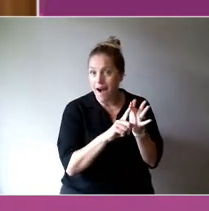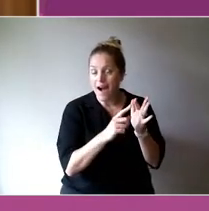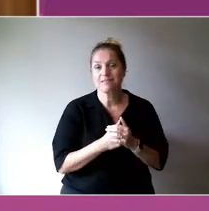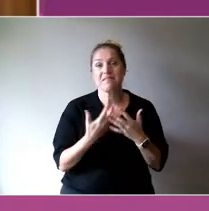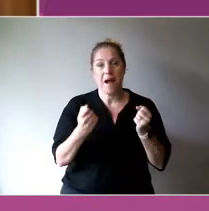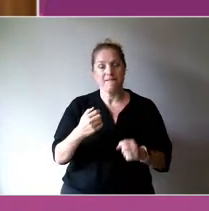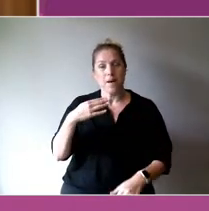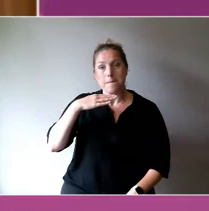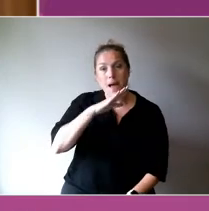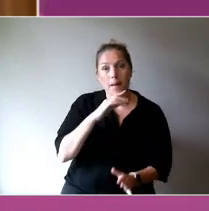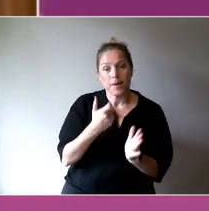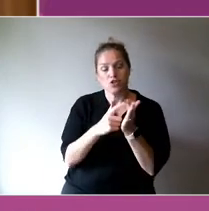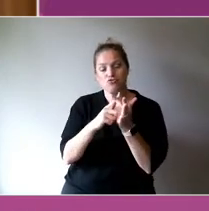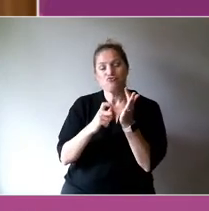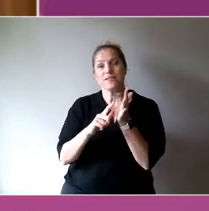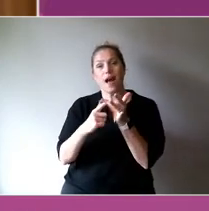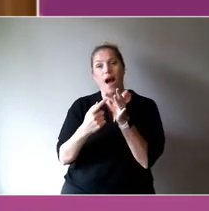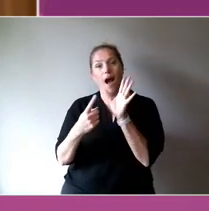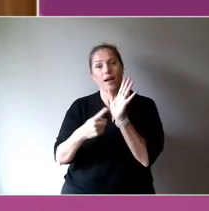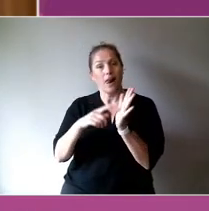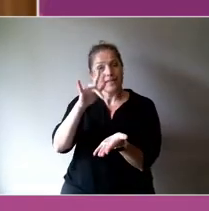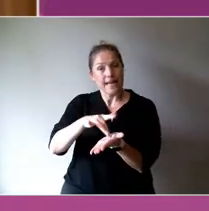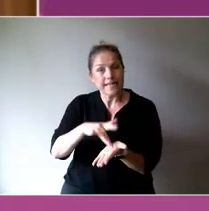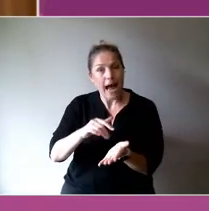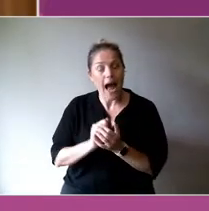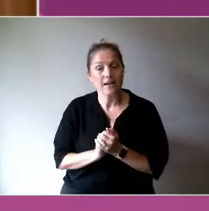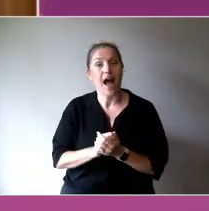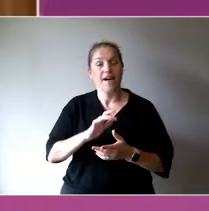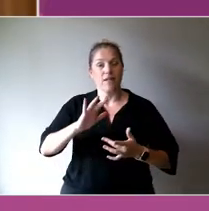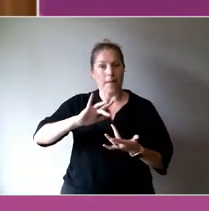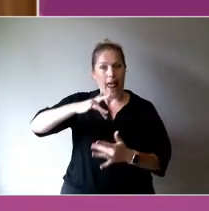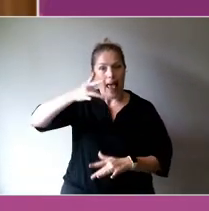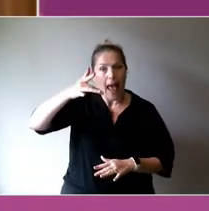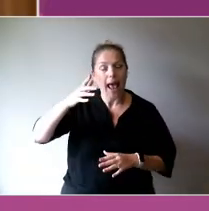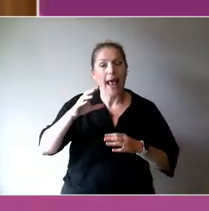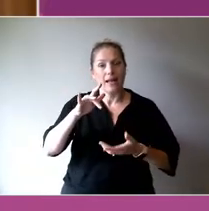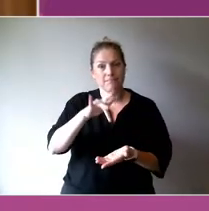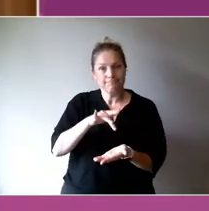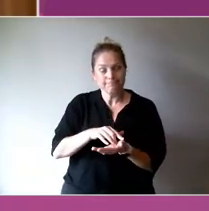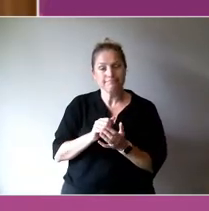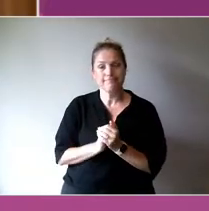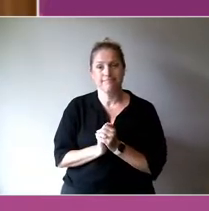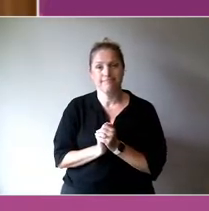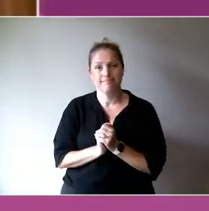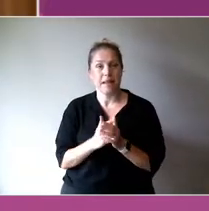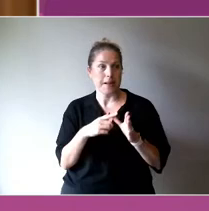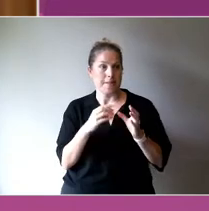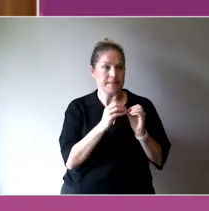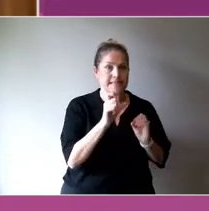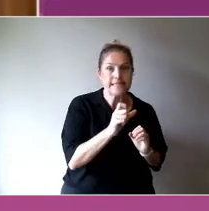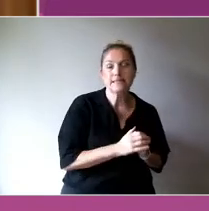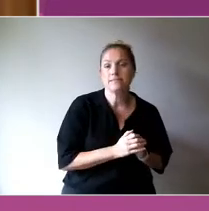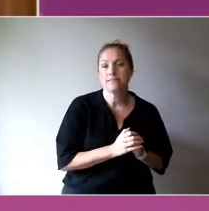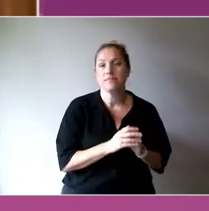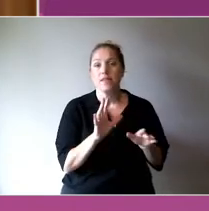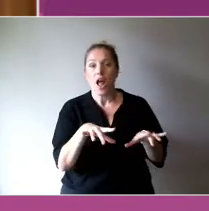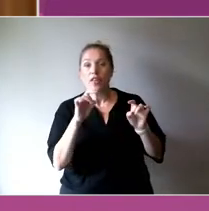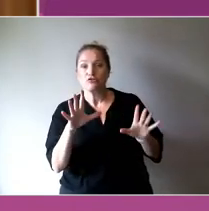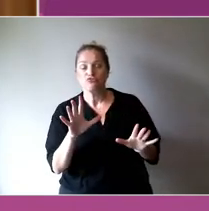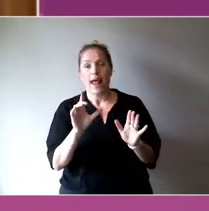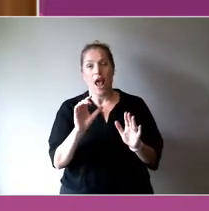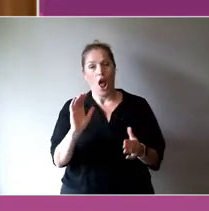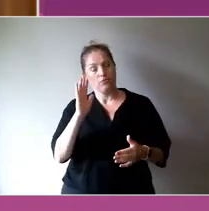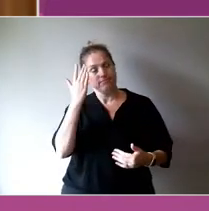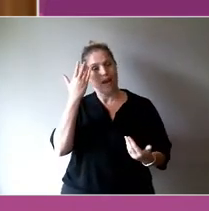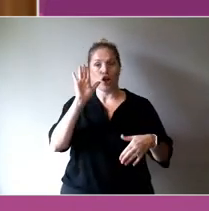the Australian ballet, the ABC, the Australian centre for comtemporary art, and that's just